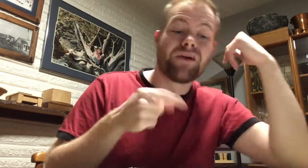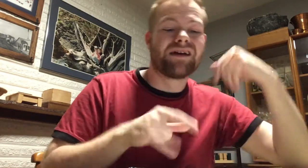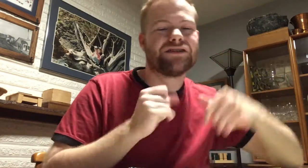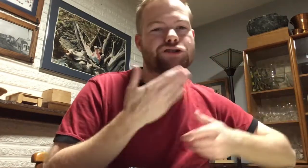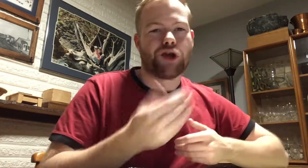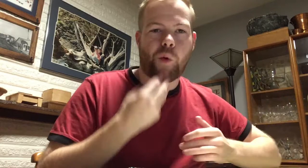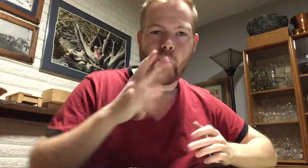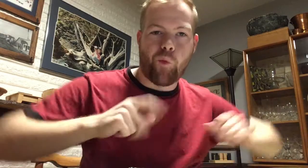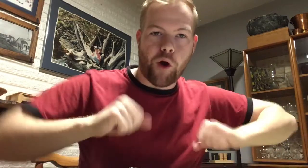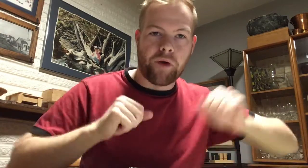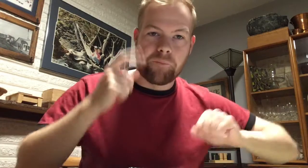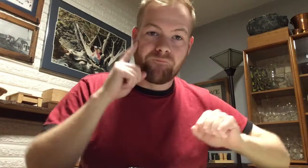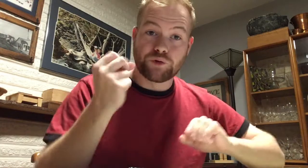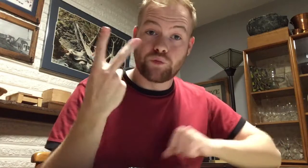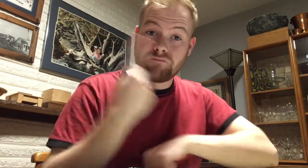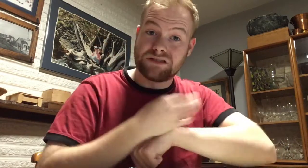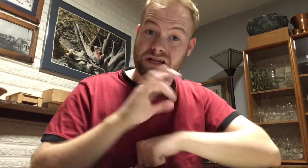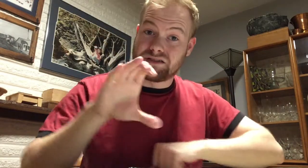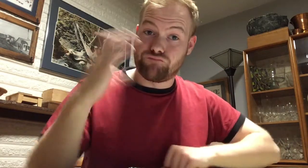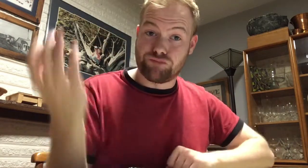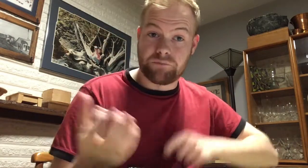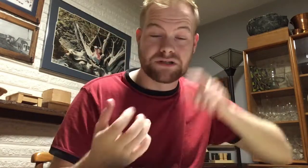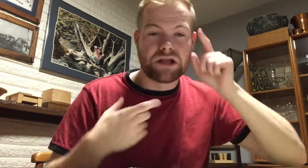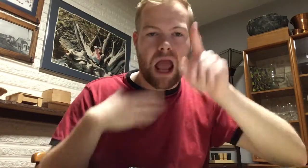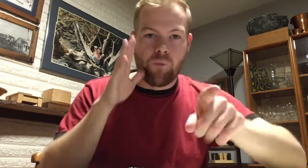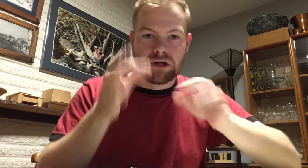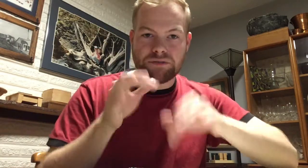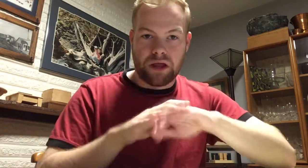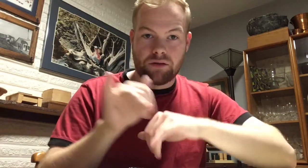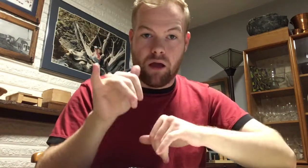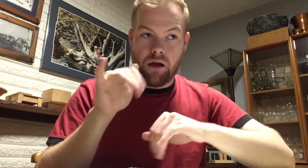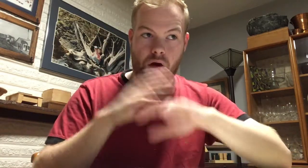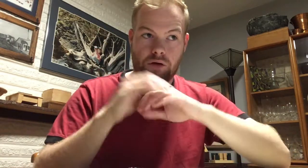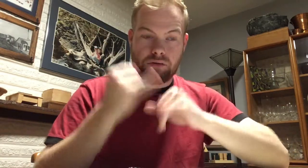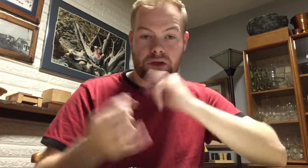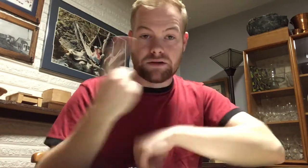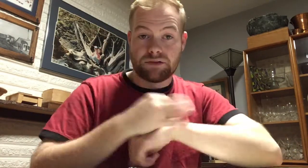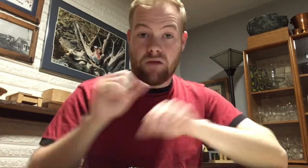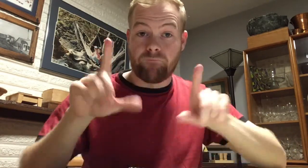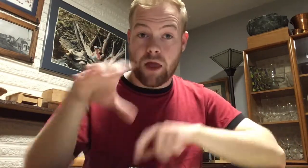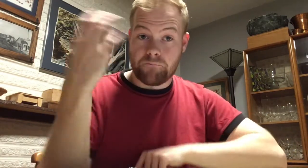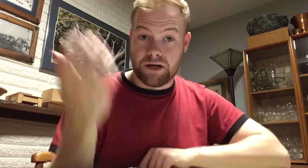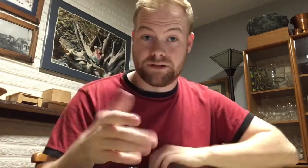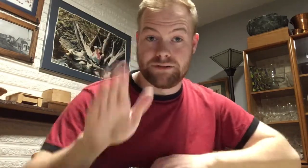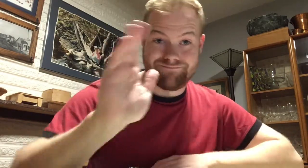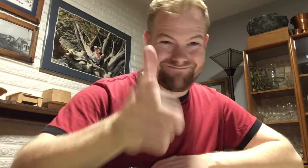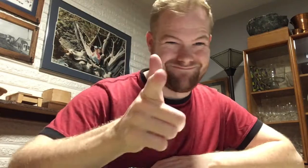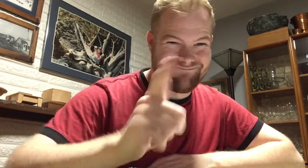And this is a good warm-up for 12 Days of Christmas. I will explain that on the last day of Vlogmas. [finger gun]